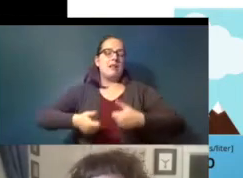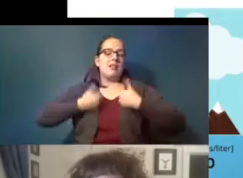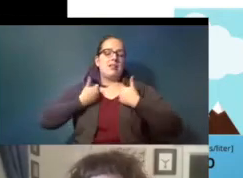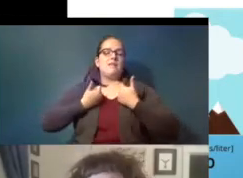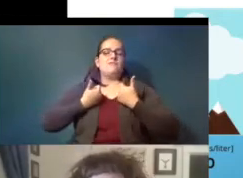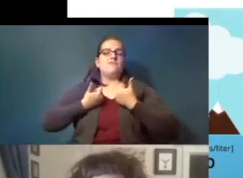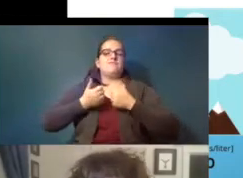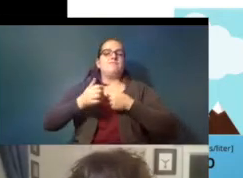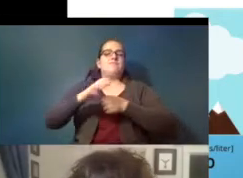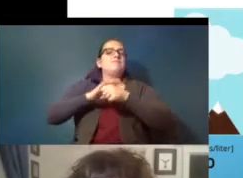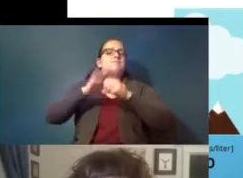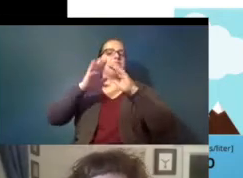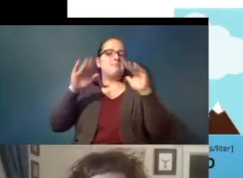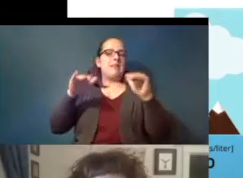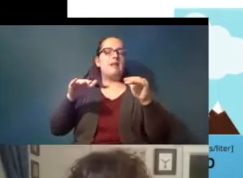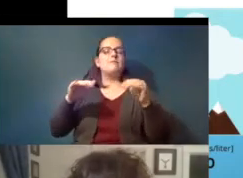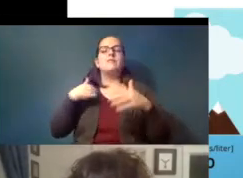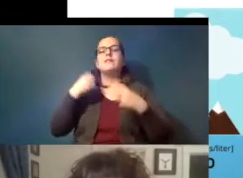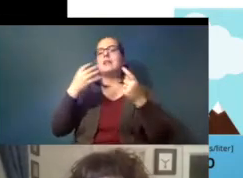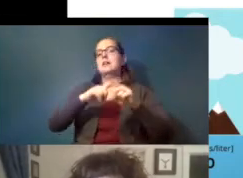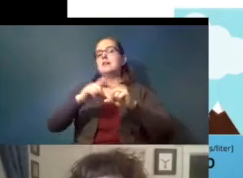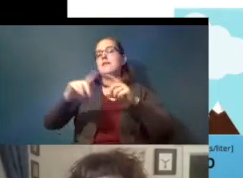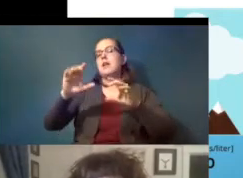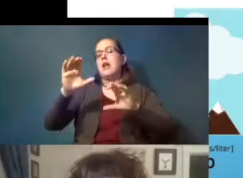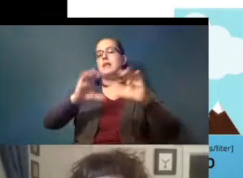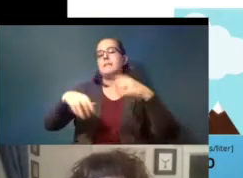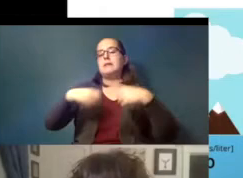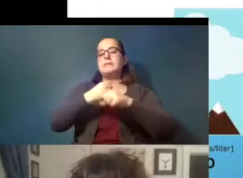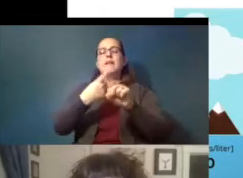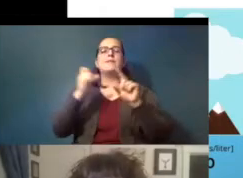there are going to be a lot of different chemicals produced from household products as well as